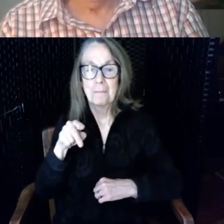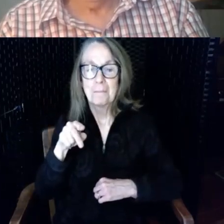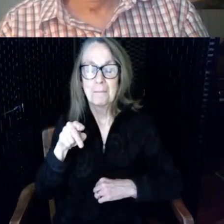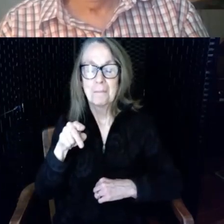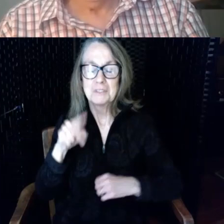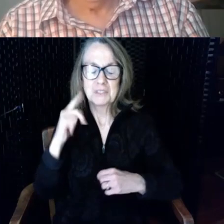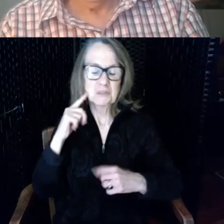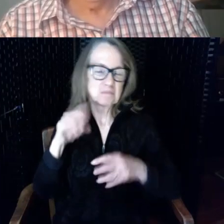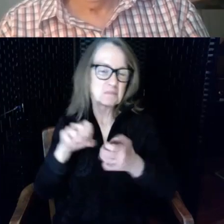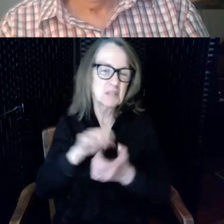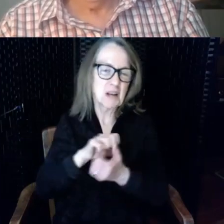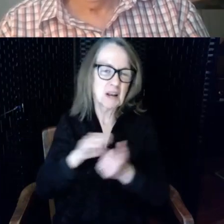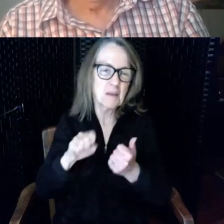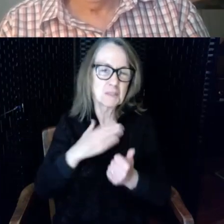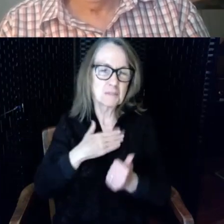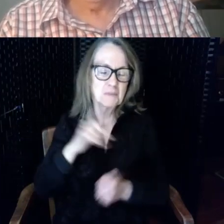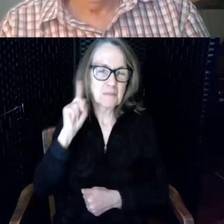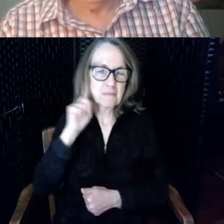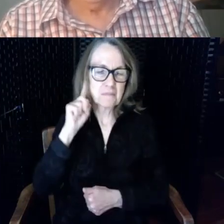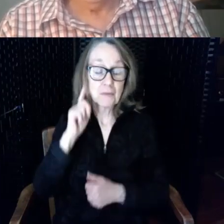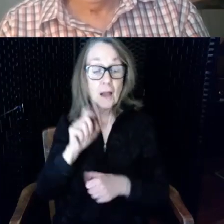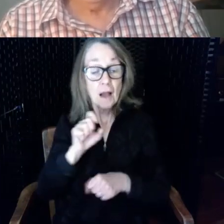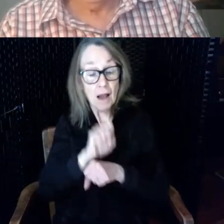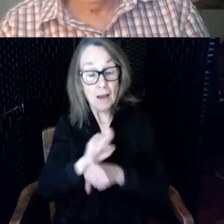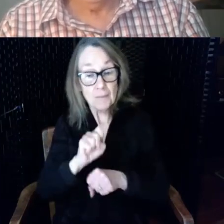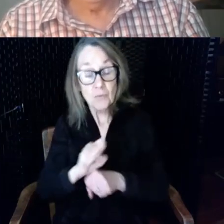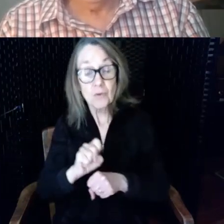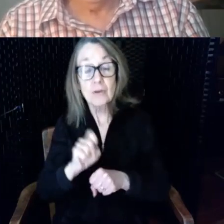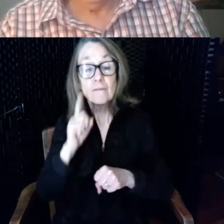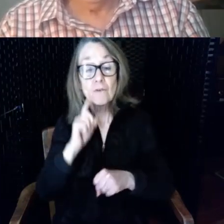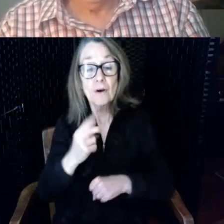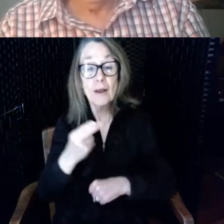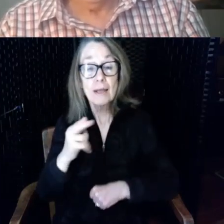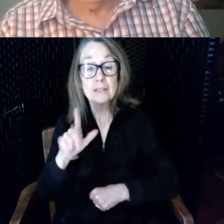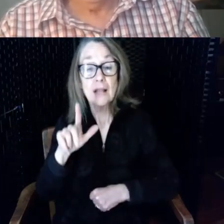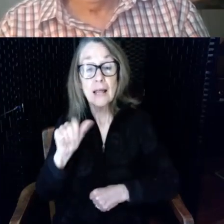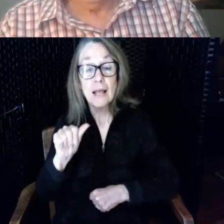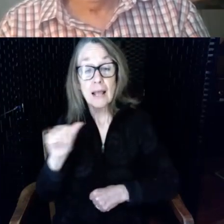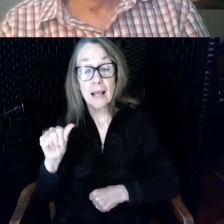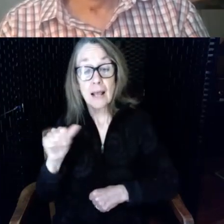Association of America and the Rhode Island chapter and the Commission